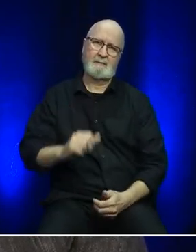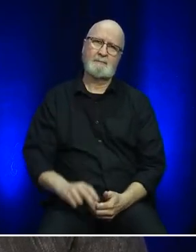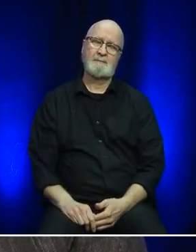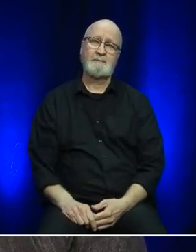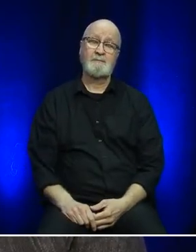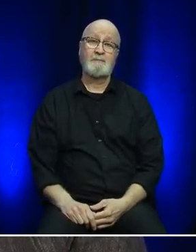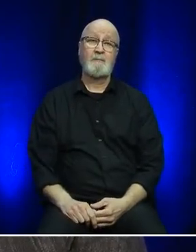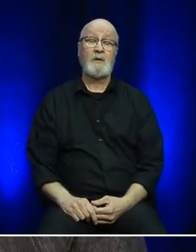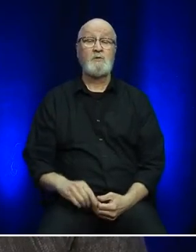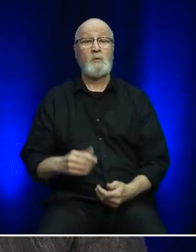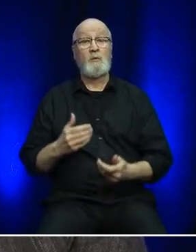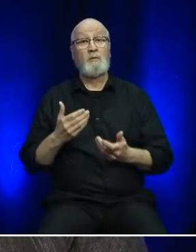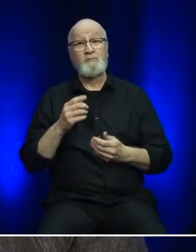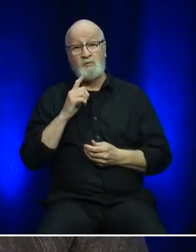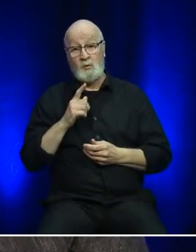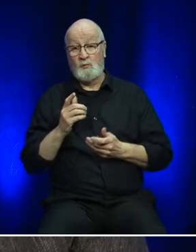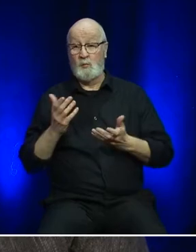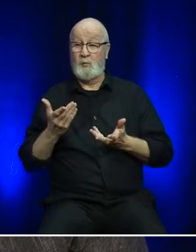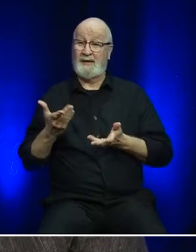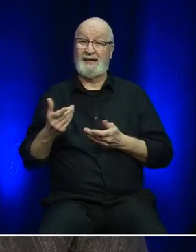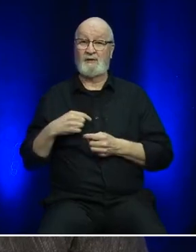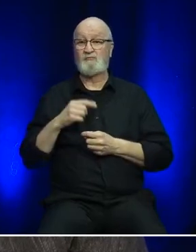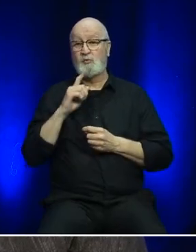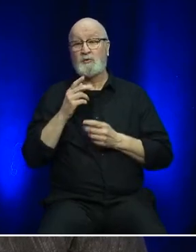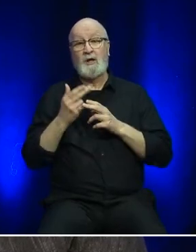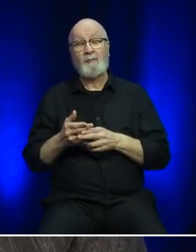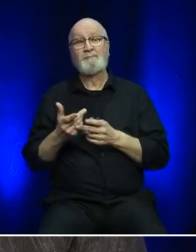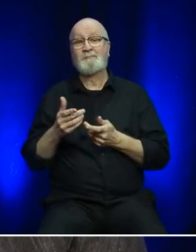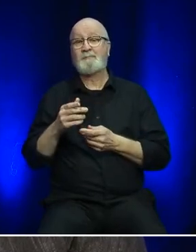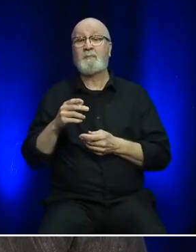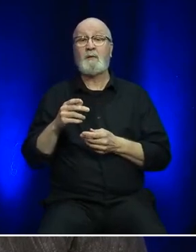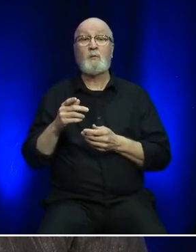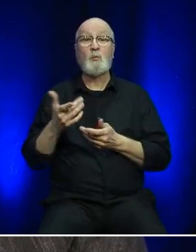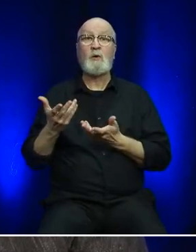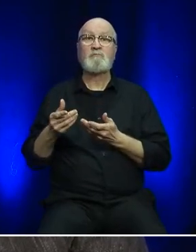Therefore, we are both a commercial freight and passenger transportation service.